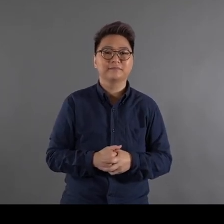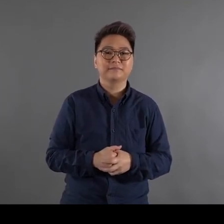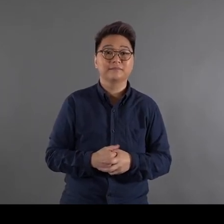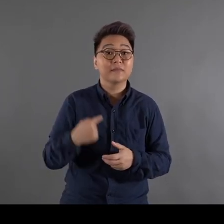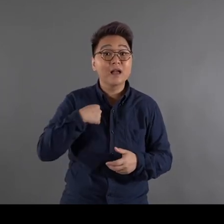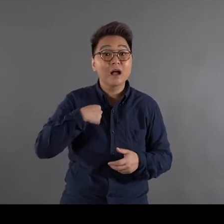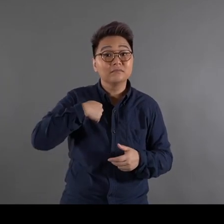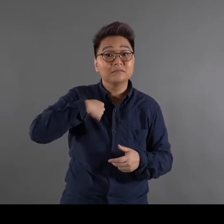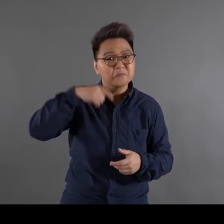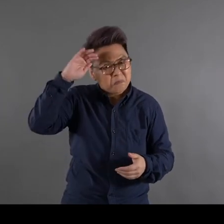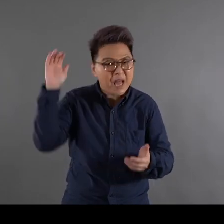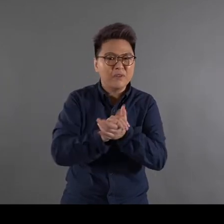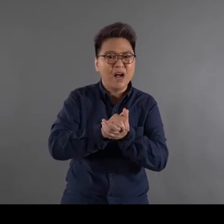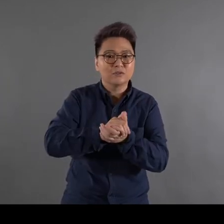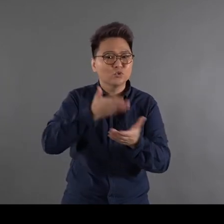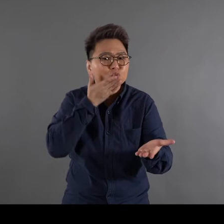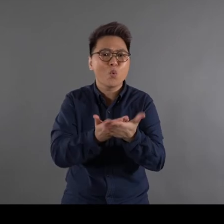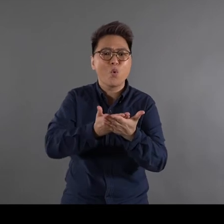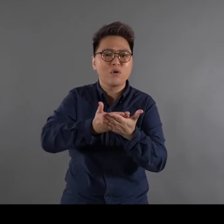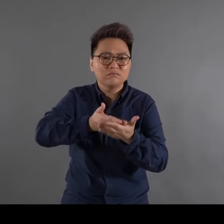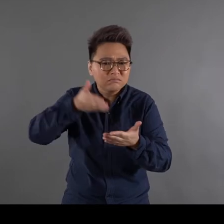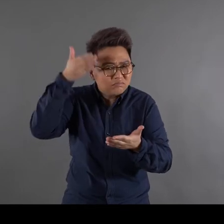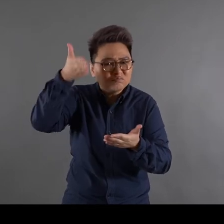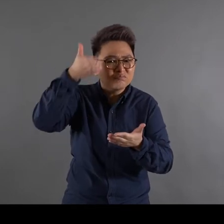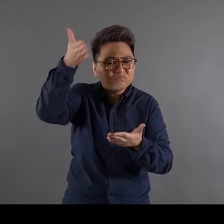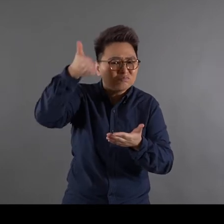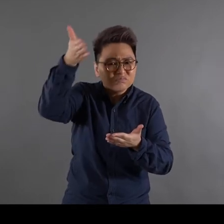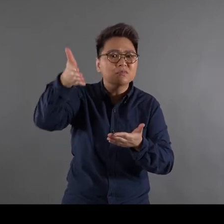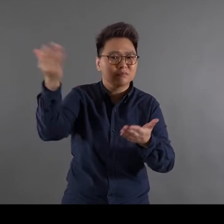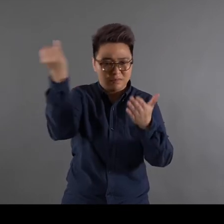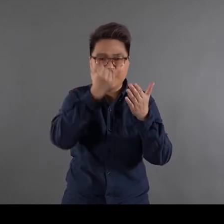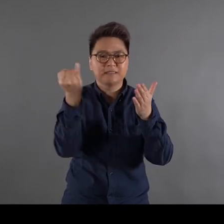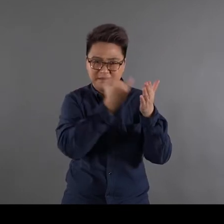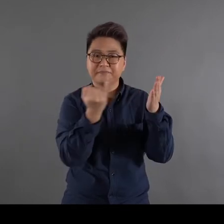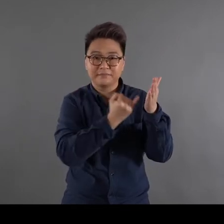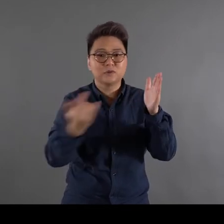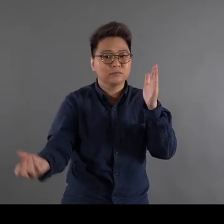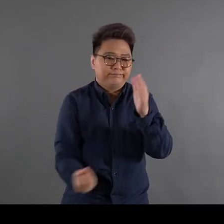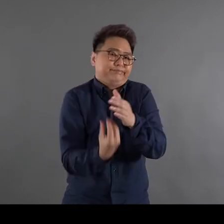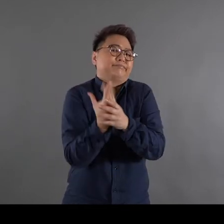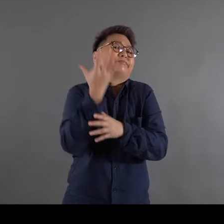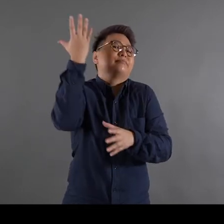I believe anything of value will be resurfaced in my works perhaps even without my knowing